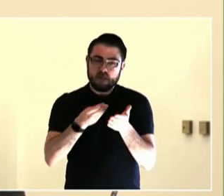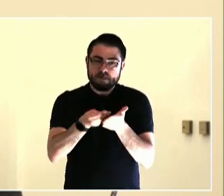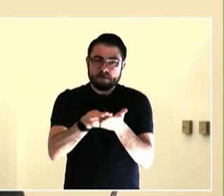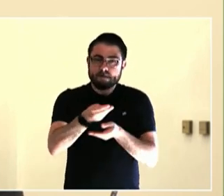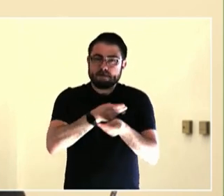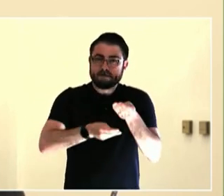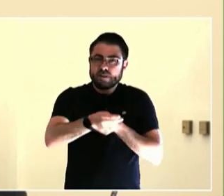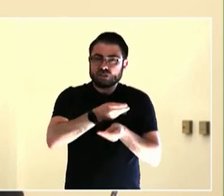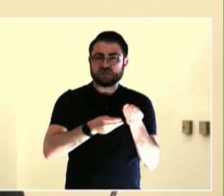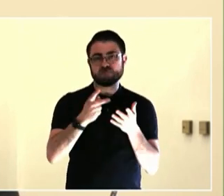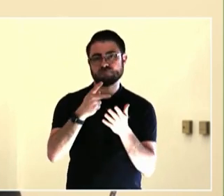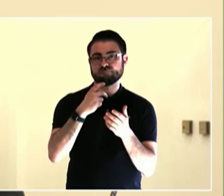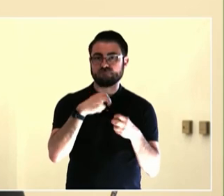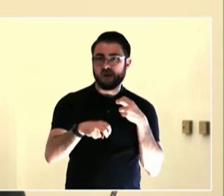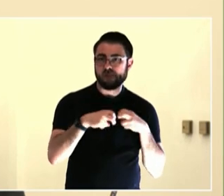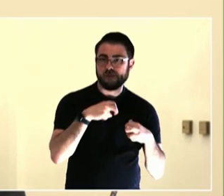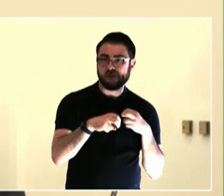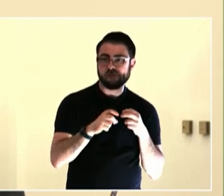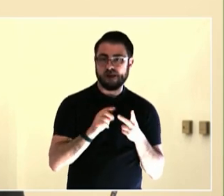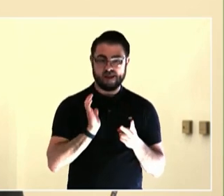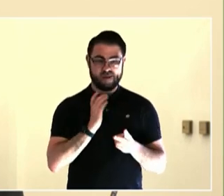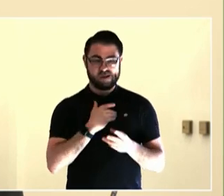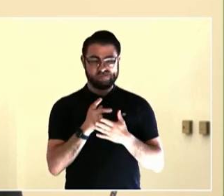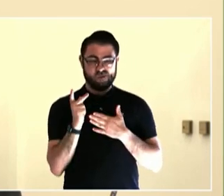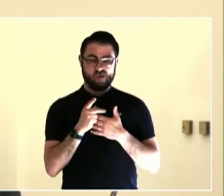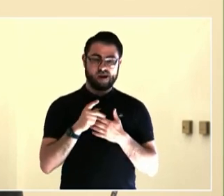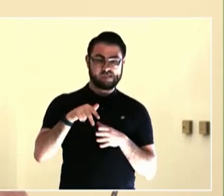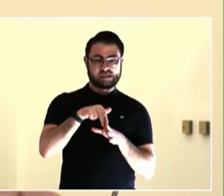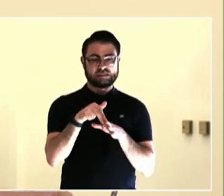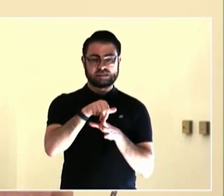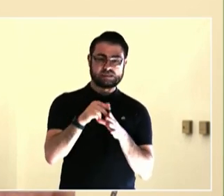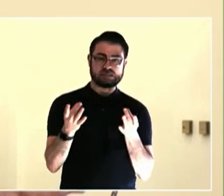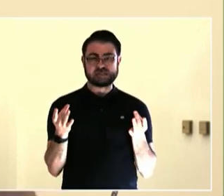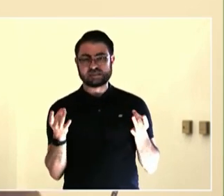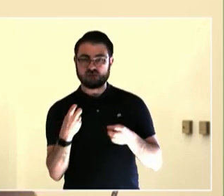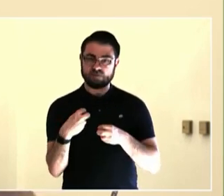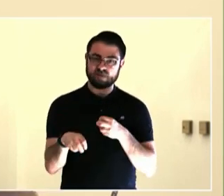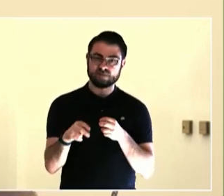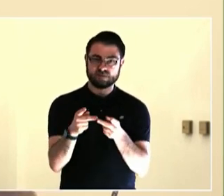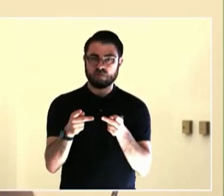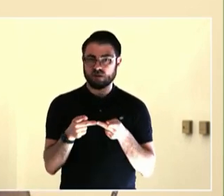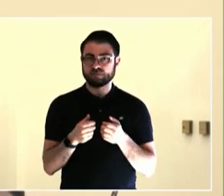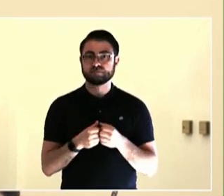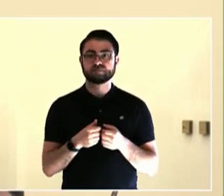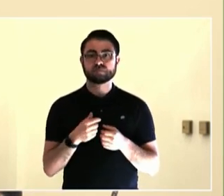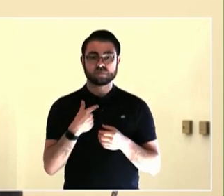Gresham, Portland, I'm not sure. When I lived there, I was involved in many different like